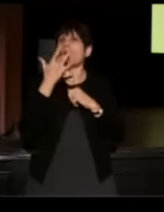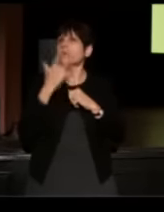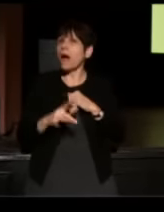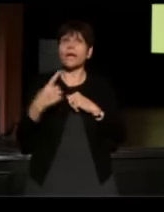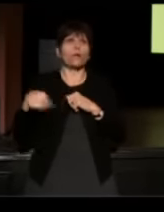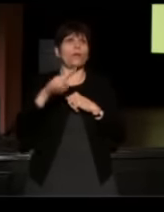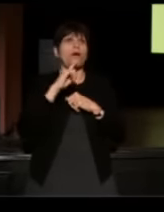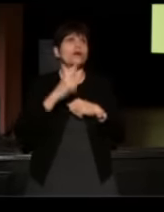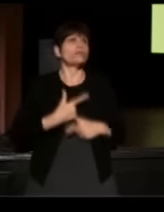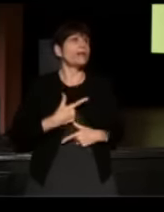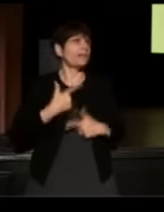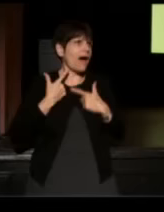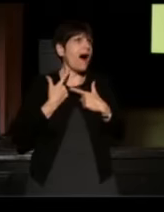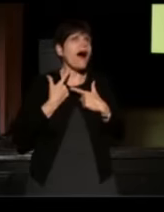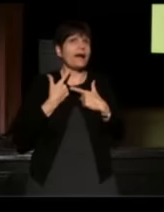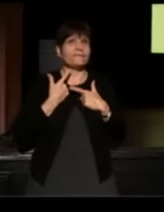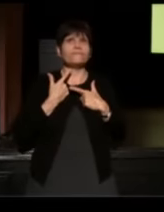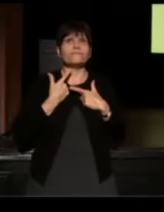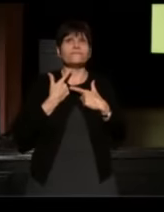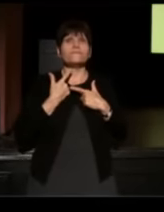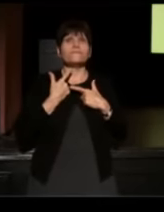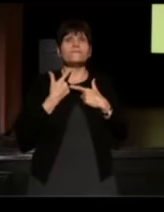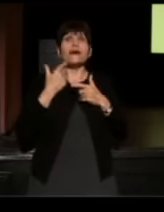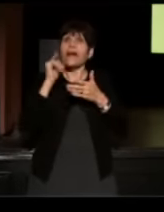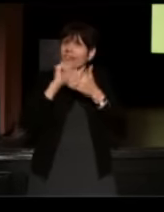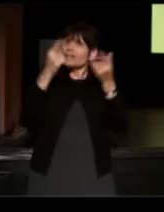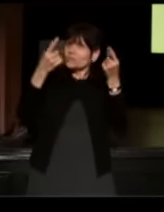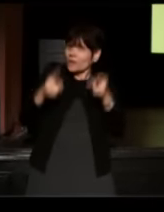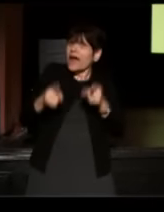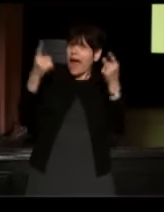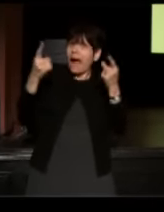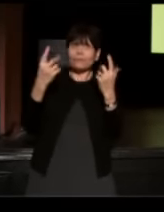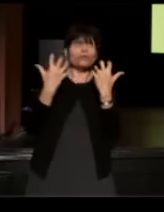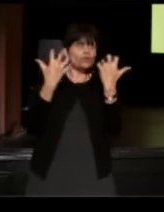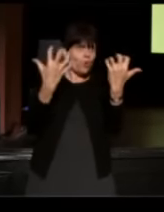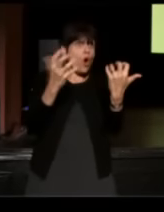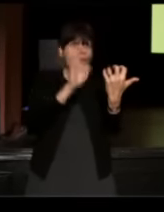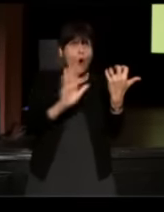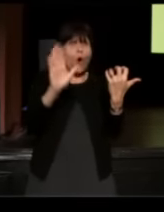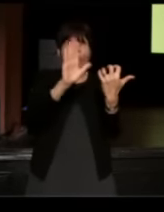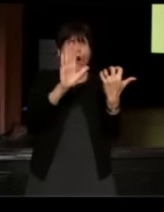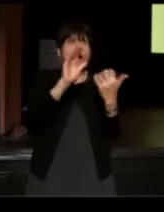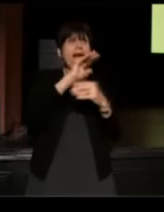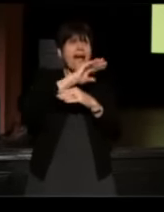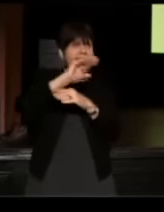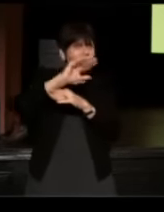and that's what happens to your audiences night in and night out when they come in